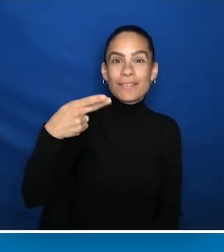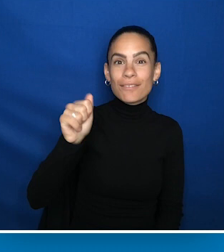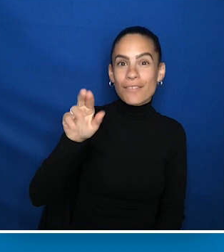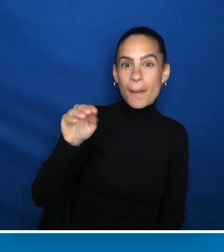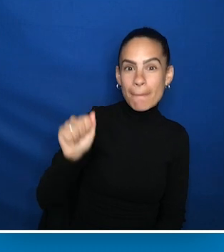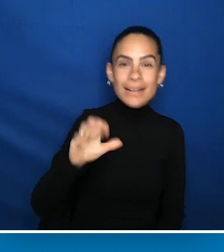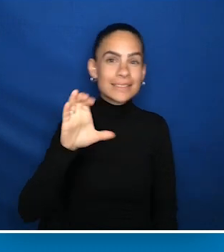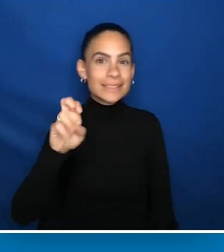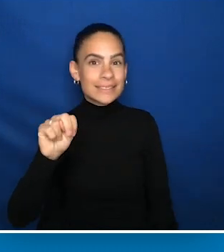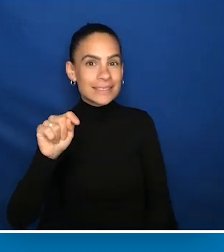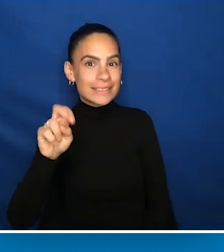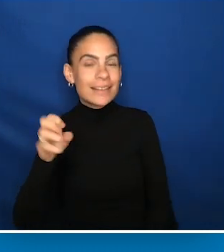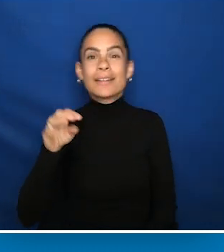PhRMA, Centene and Microsoft.